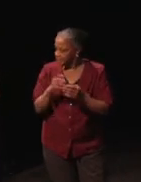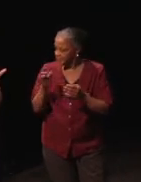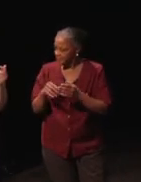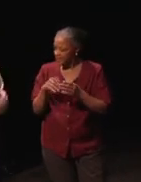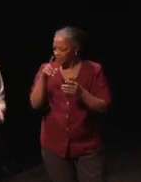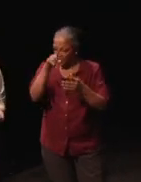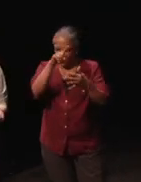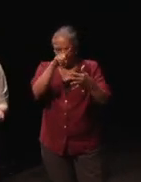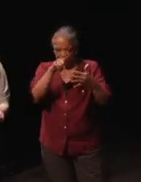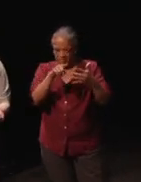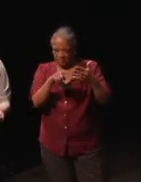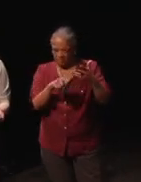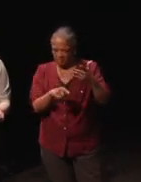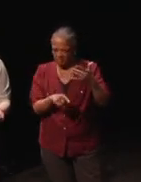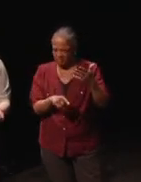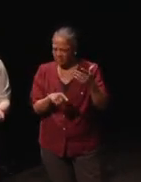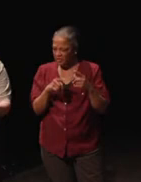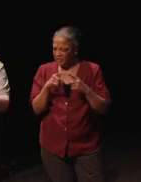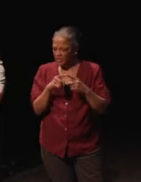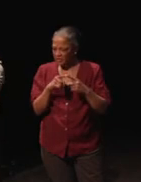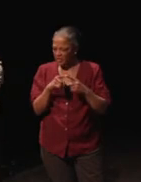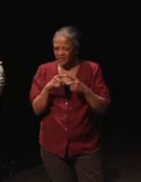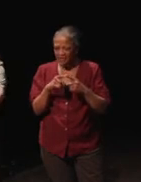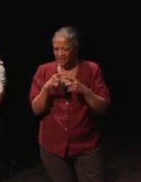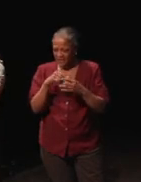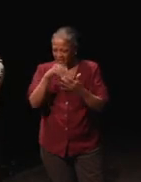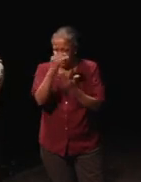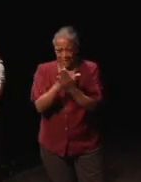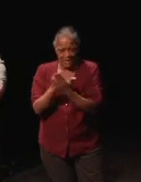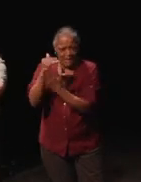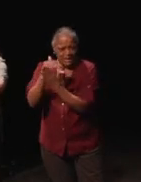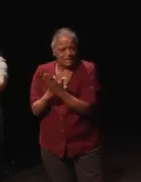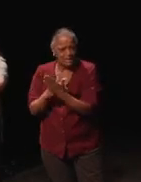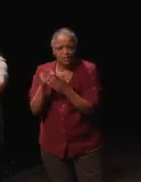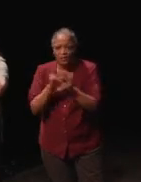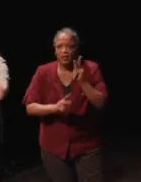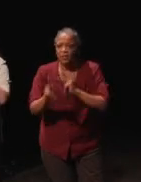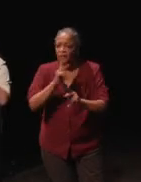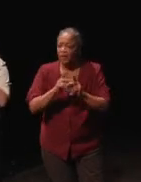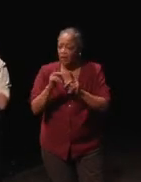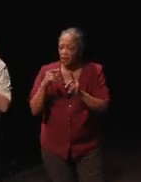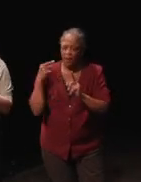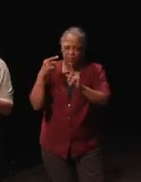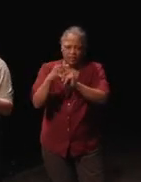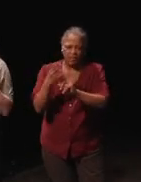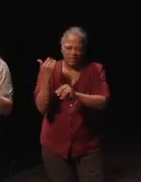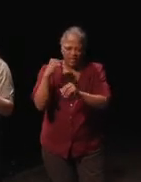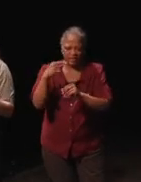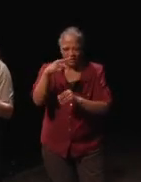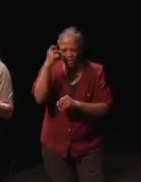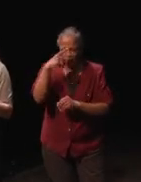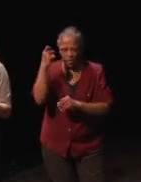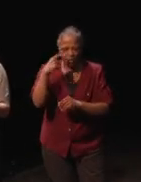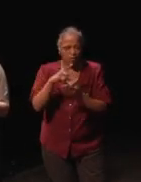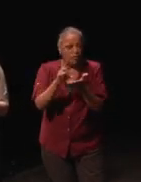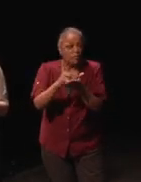until like last summer or so, this is the list of people that publish something relating to,